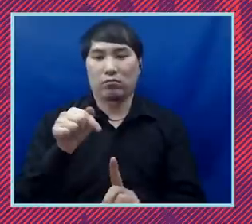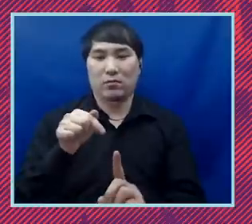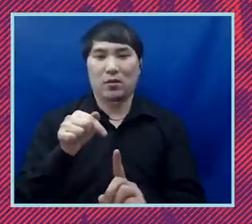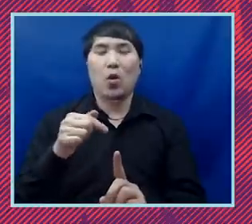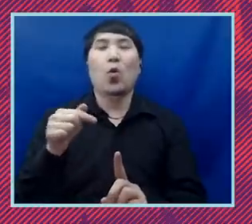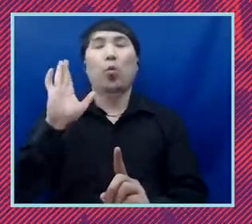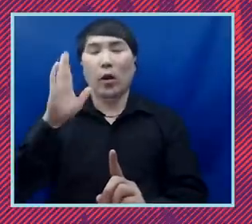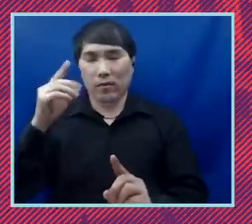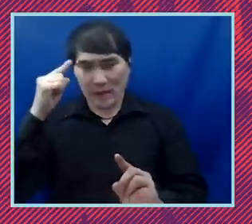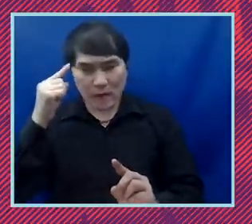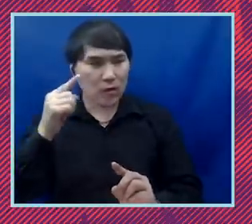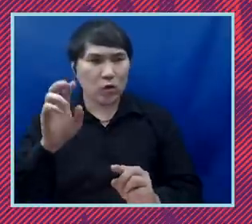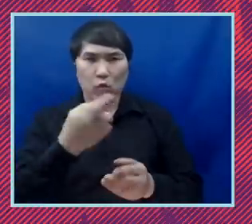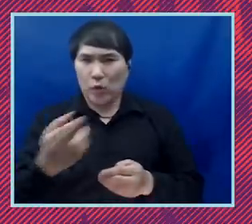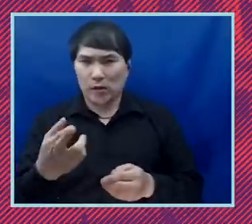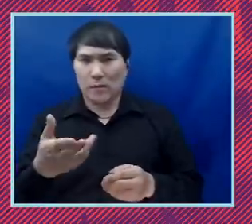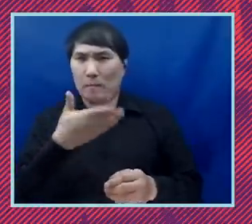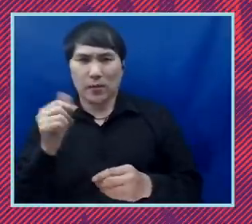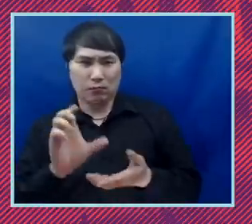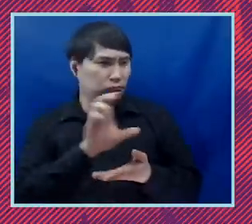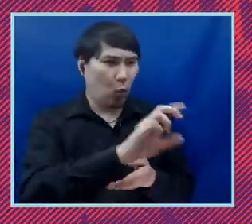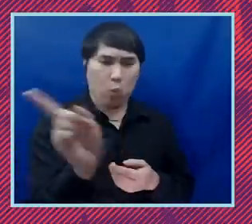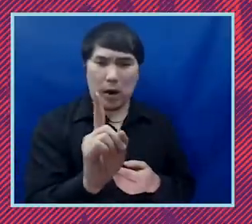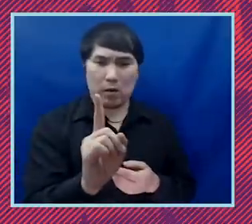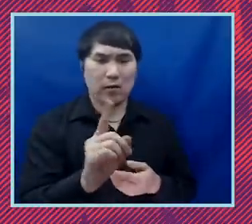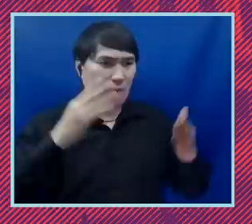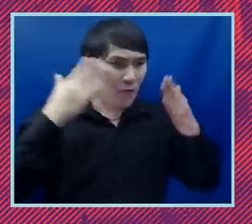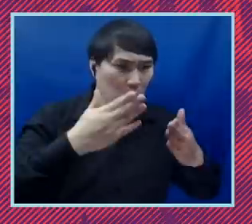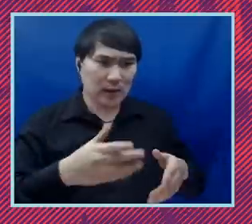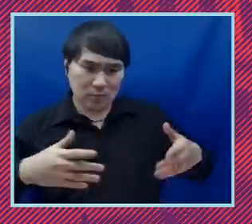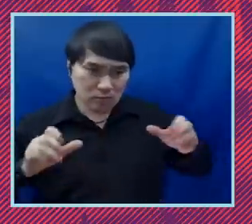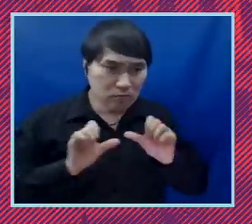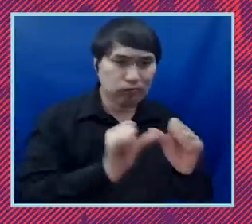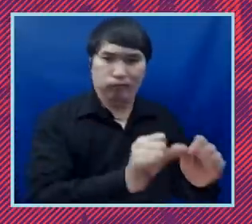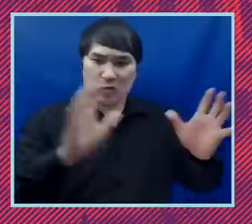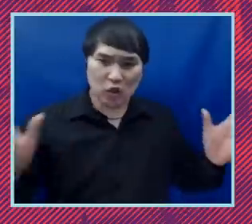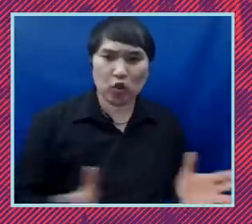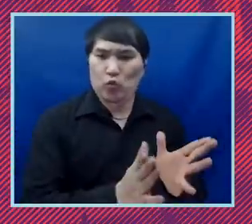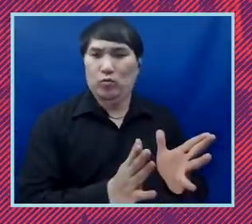including a significant investment and dedicated resources in the south. And we also know that the